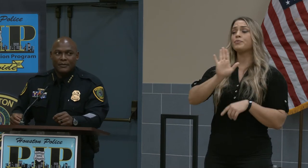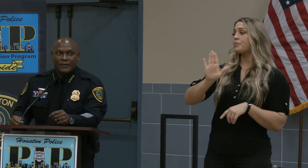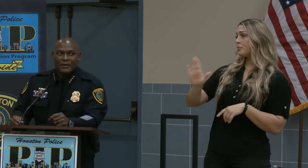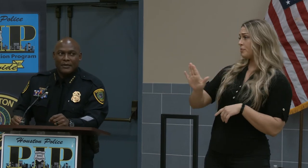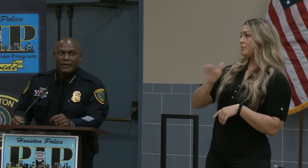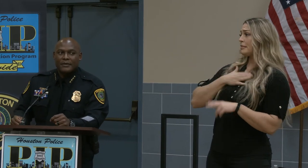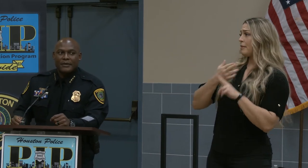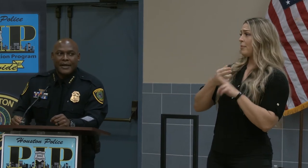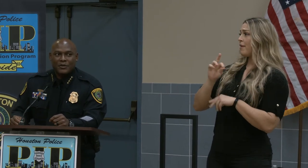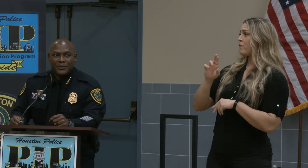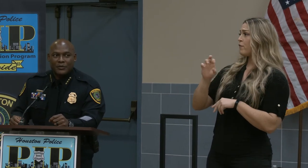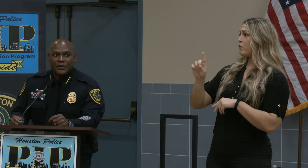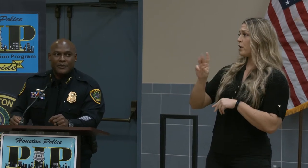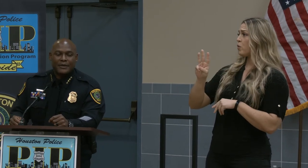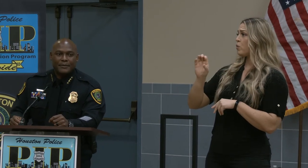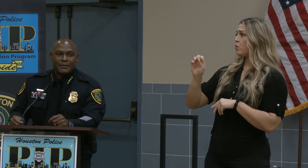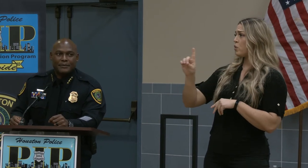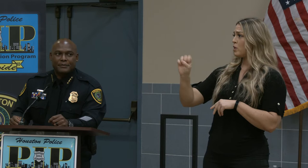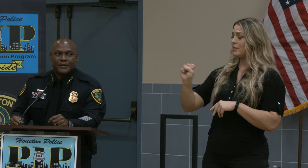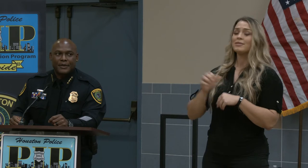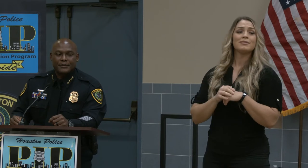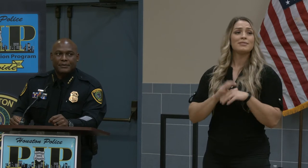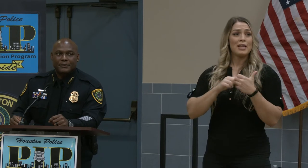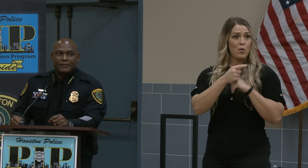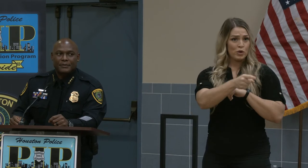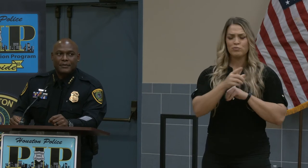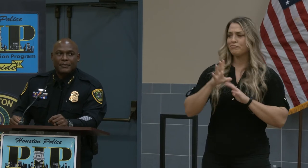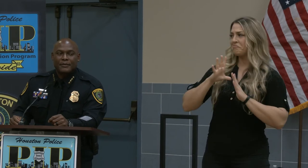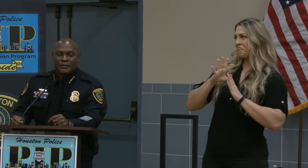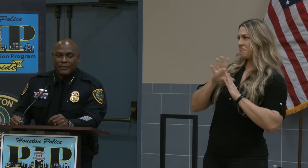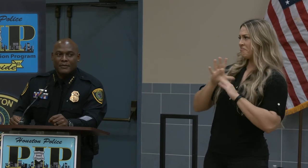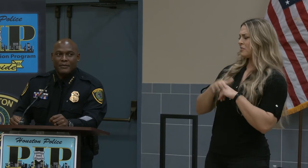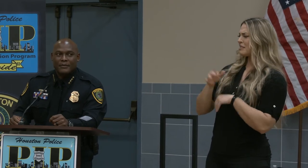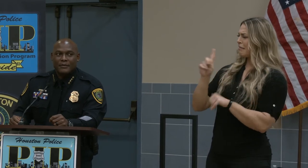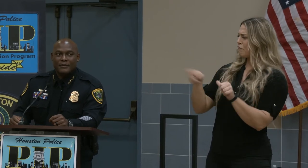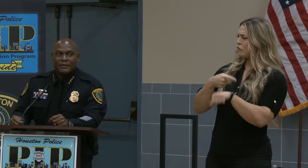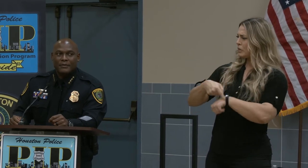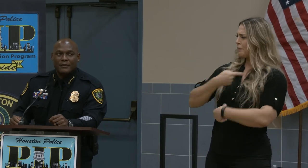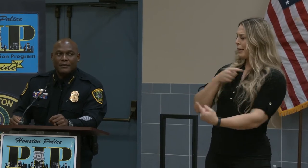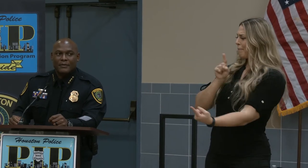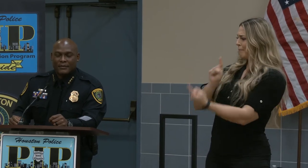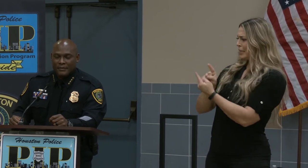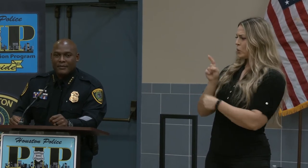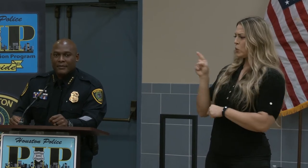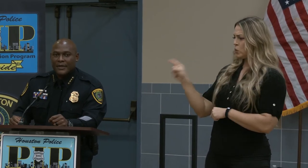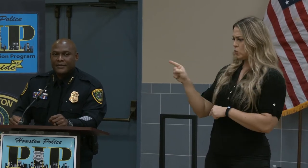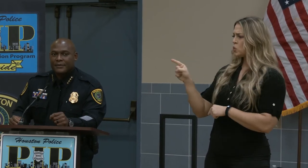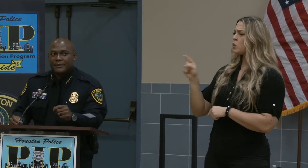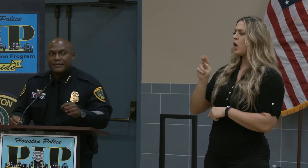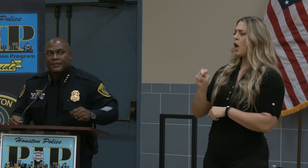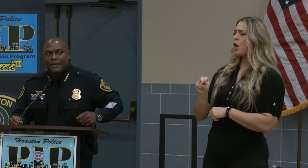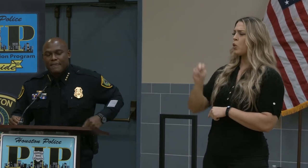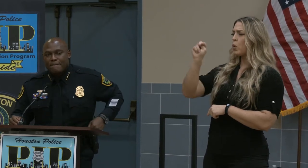woods. First met your acquaintance at the northeast PIP meeting on June 10th.